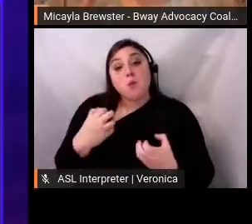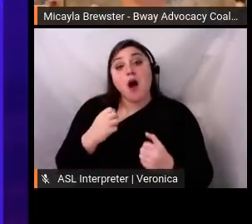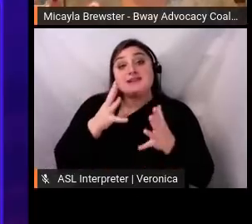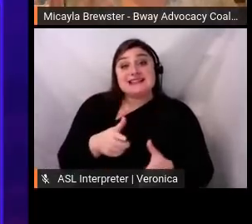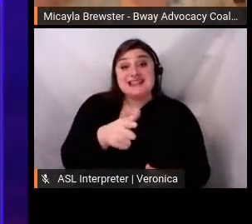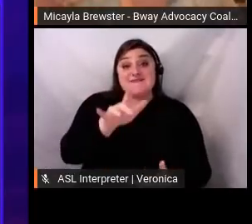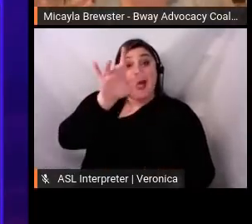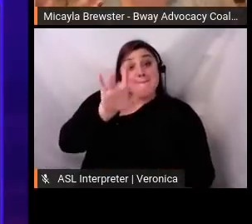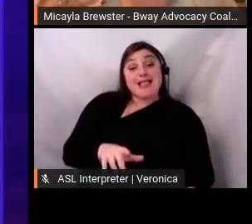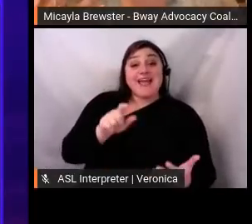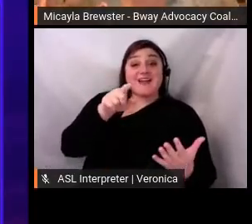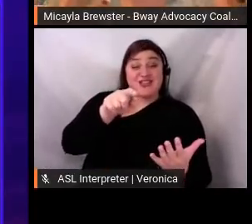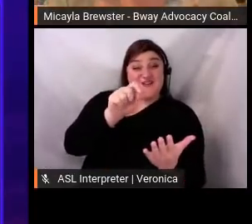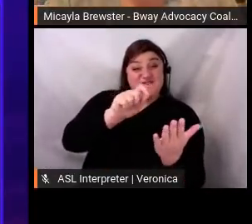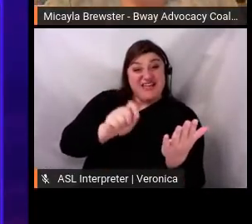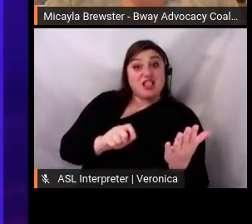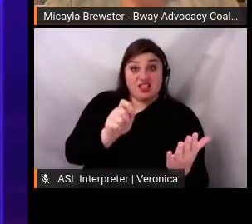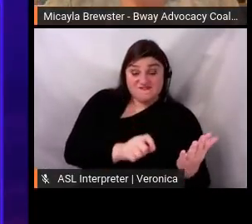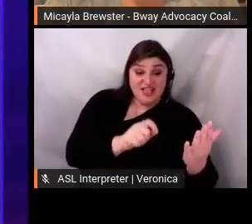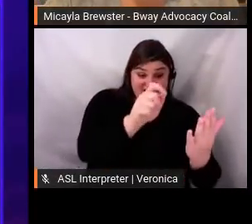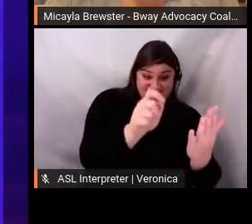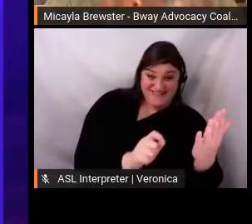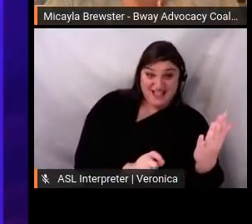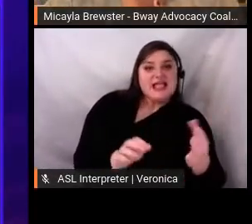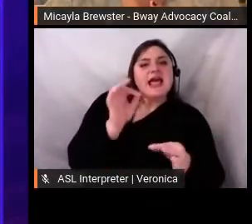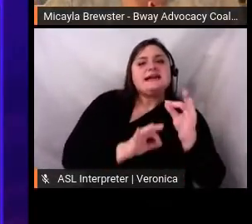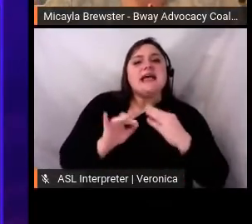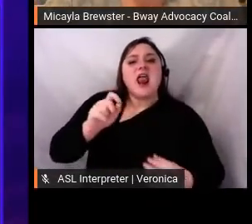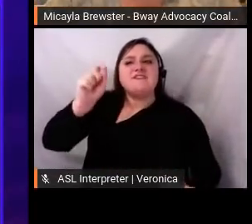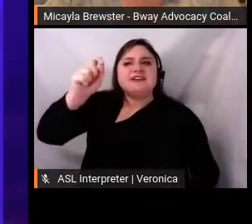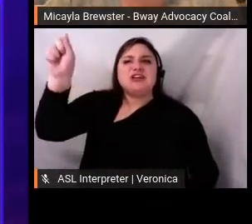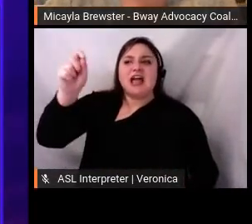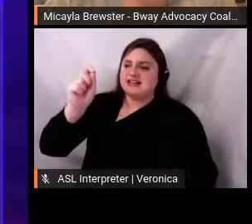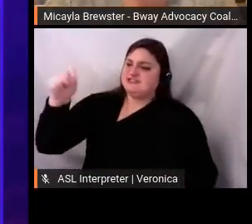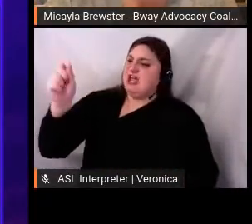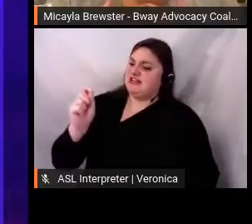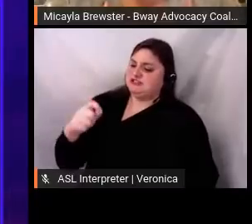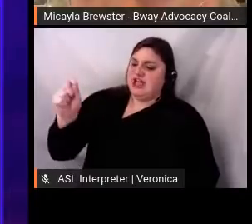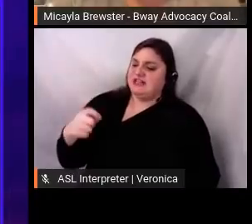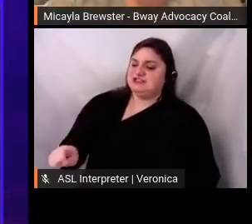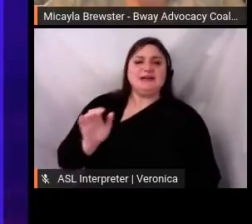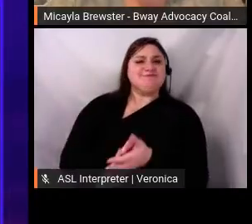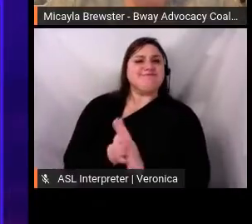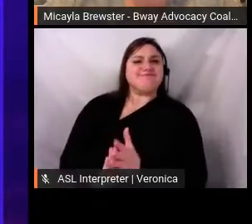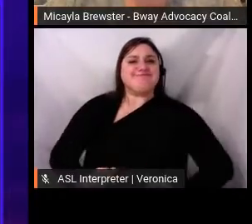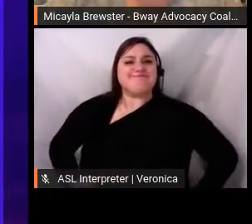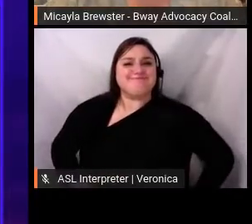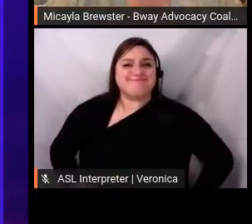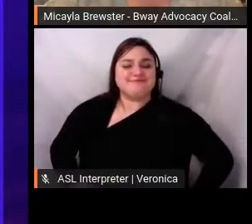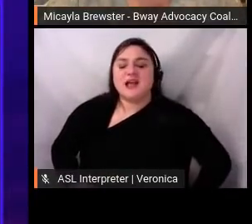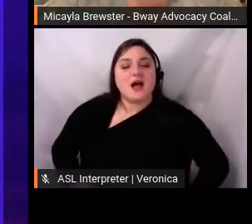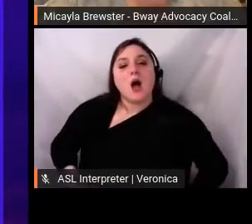because I'm now antiracist! You know, it's something it's not something that just comes up in intense conversations with people who